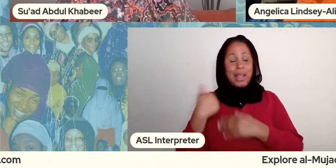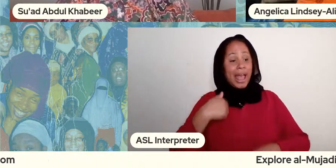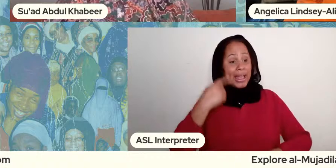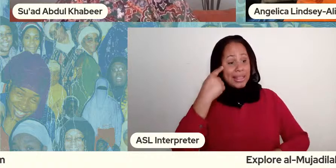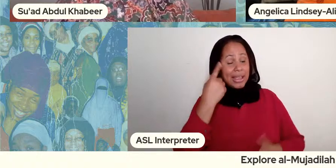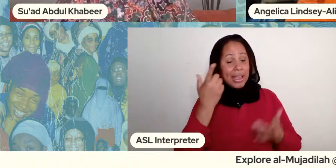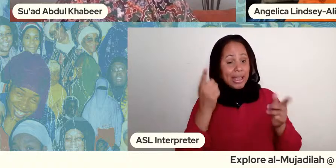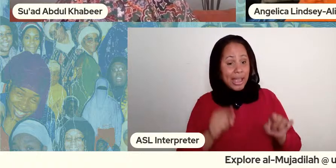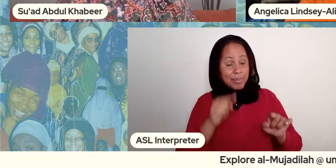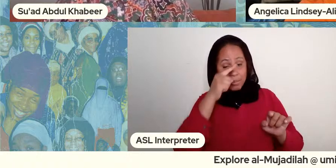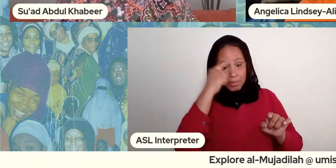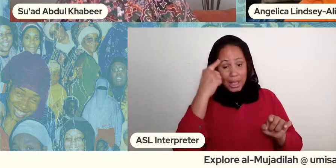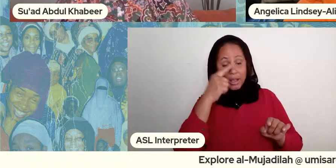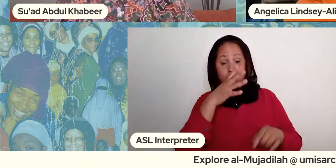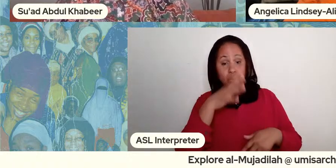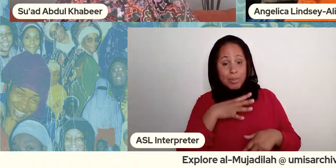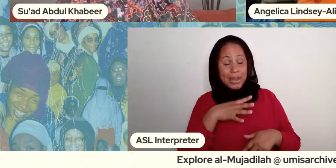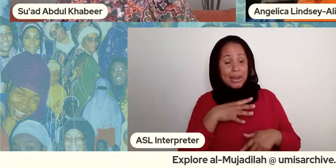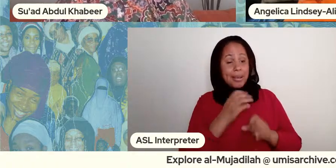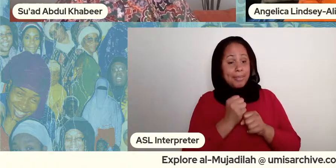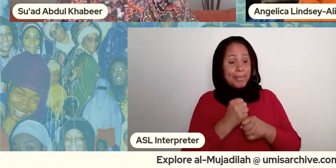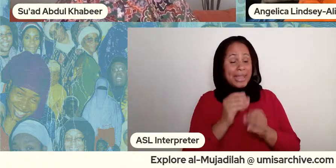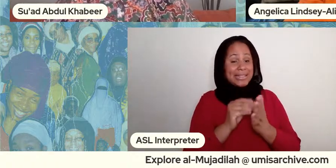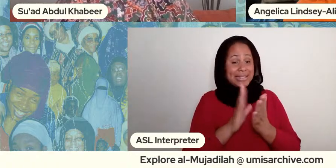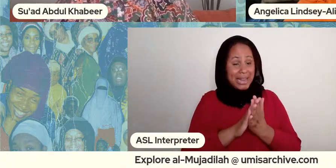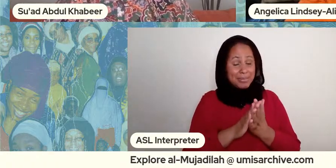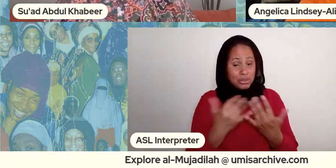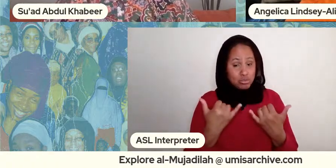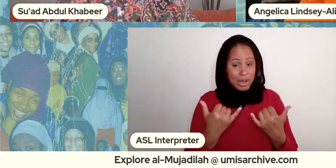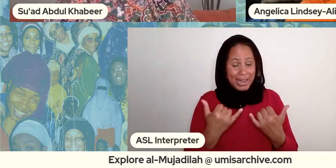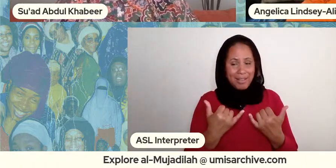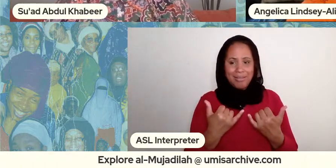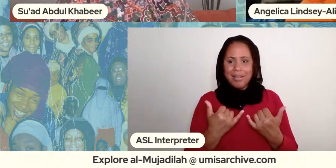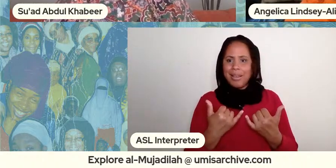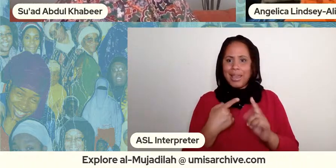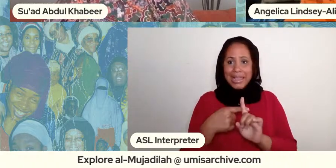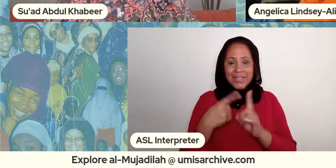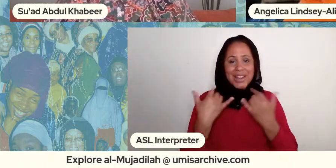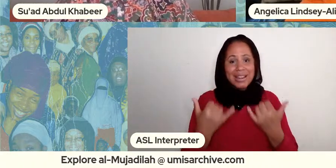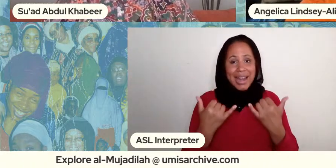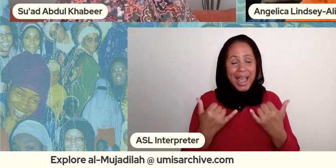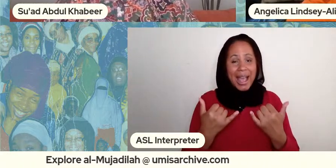that even now we're often seen as being like oh you have to understand how you know they're doing